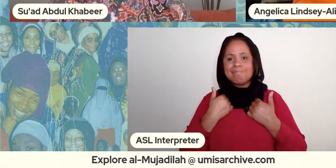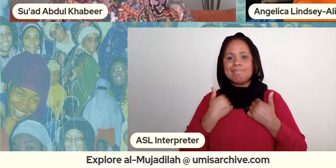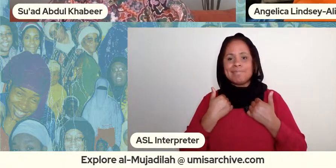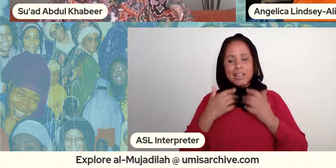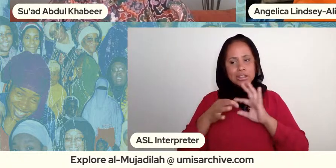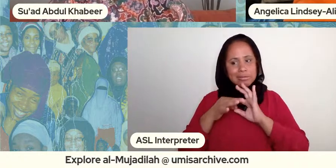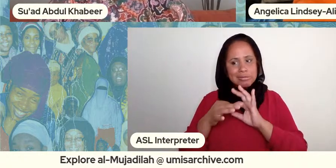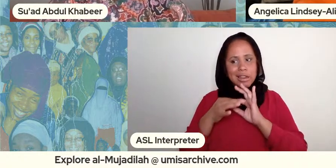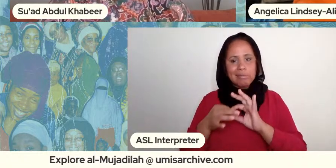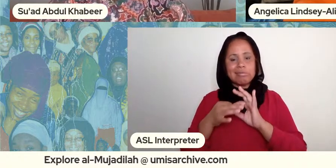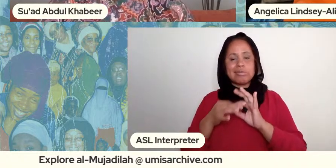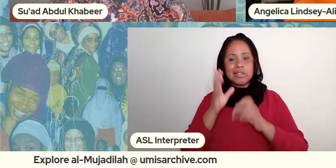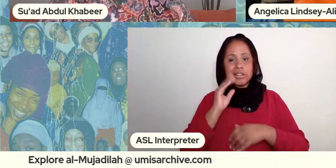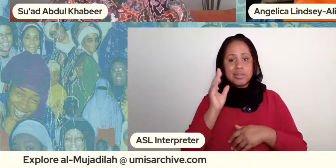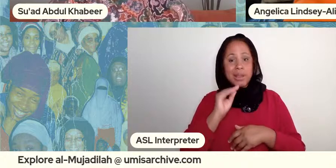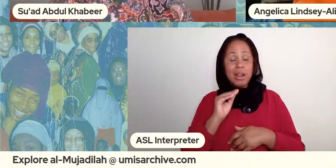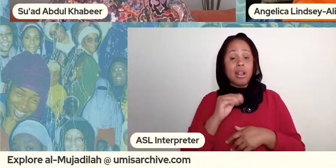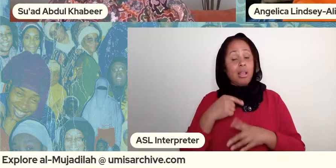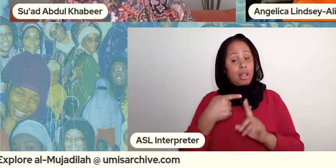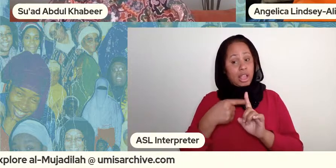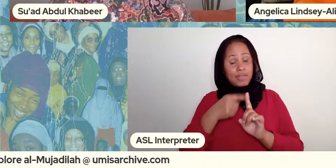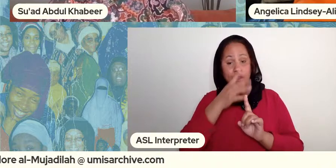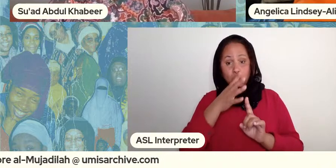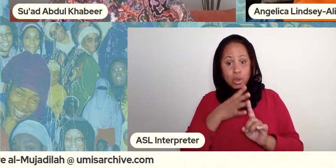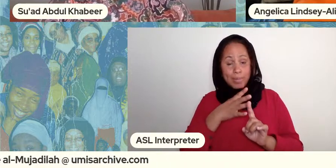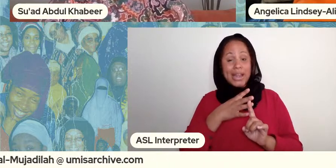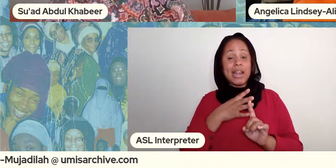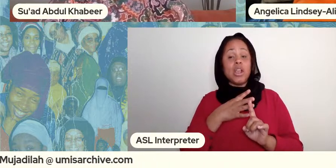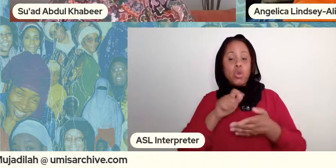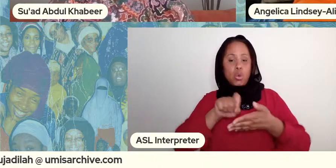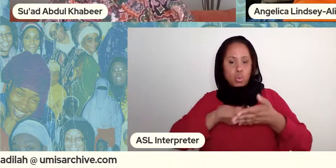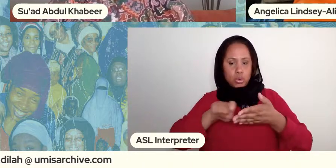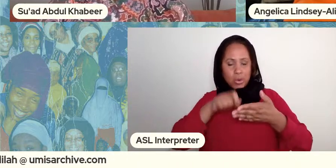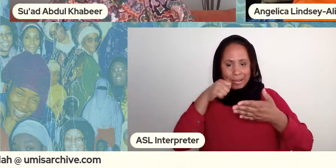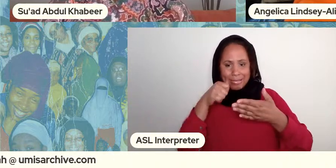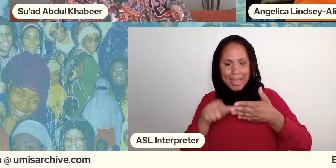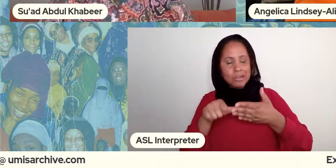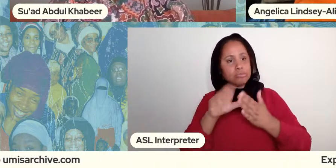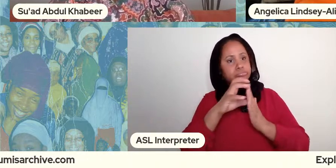send me paragraphs long you know testimonies of of the the problems that they're having in